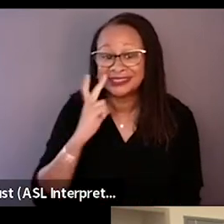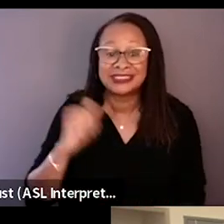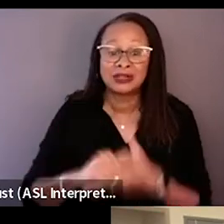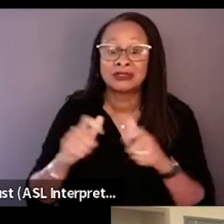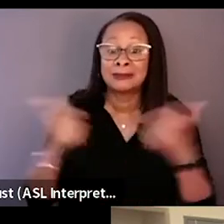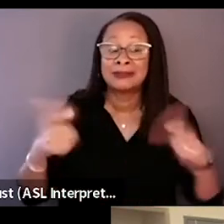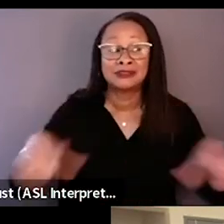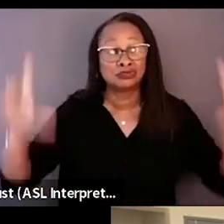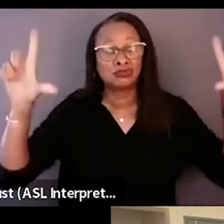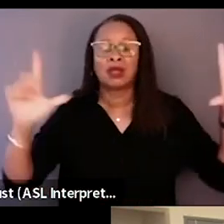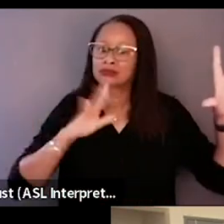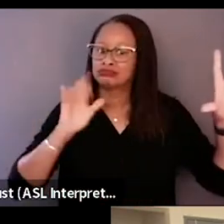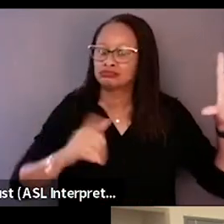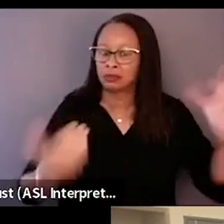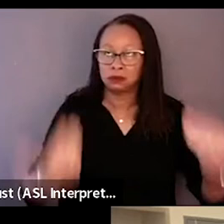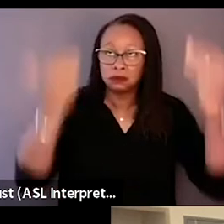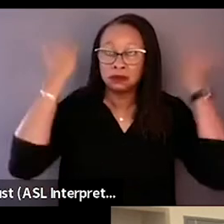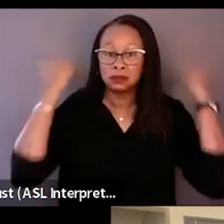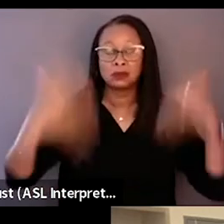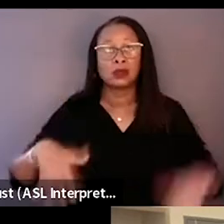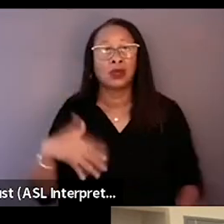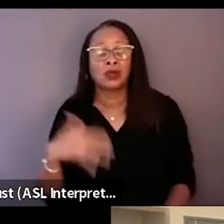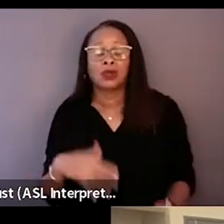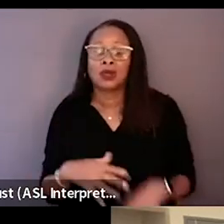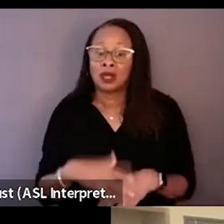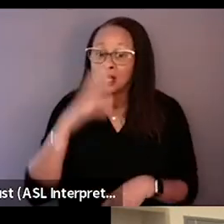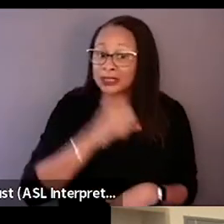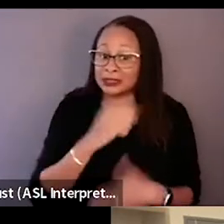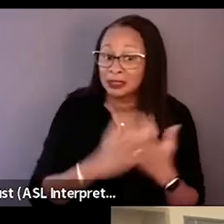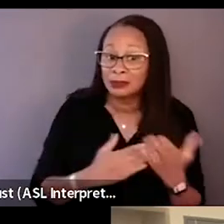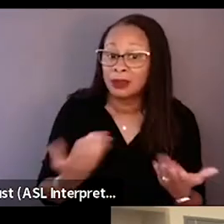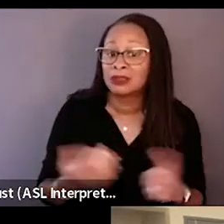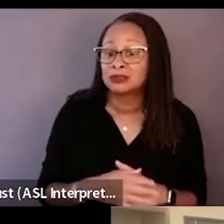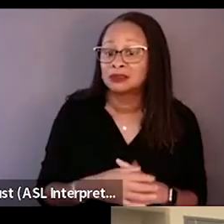it was really overwhelming. I guess the best part is bring tear to my eye,